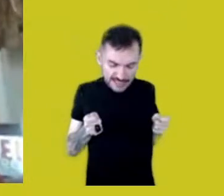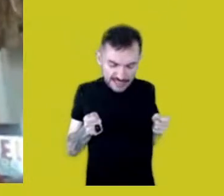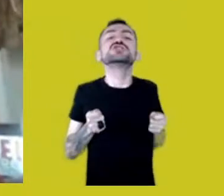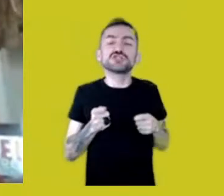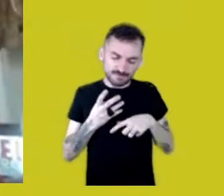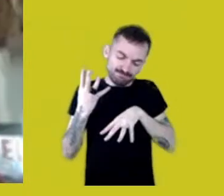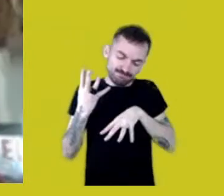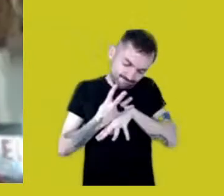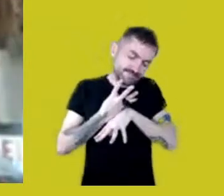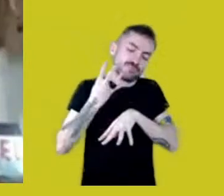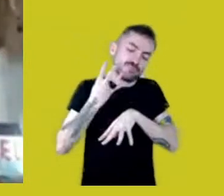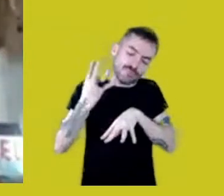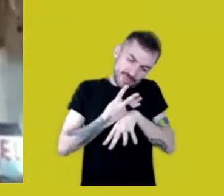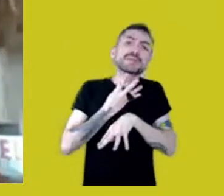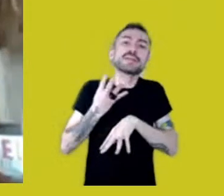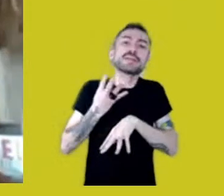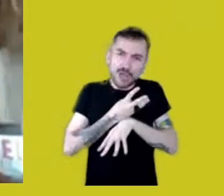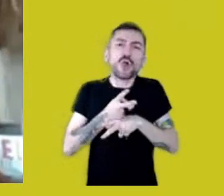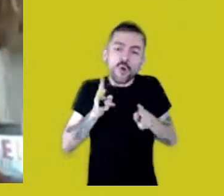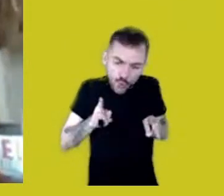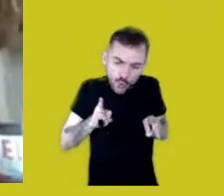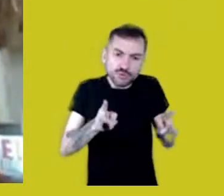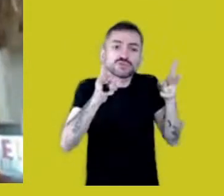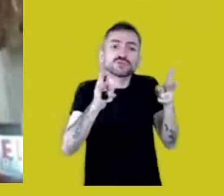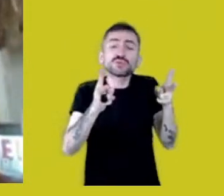However, we need everyone